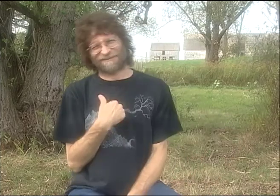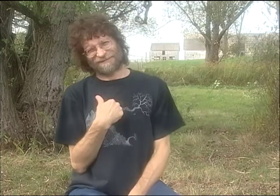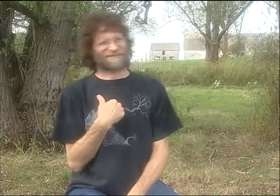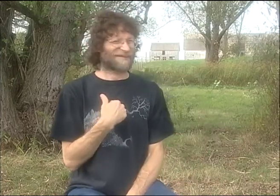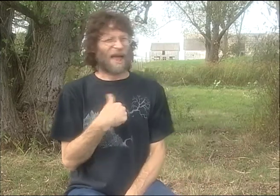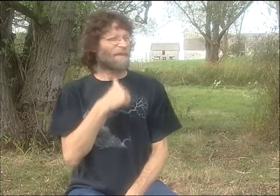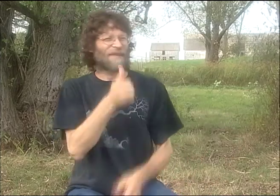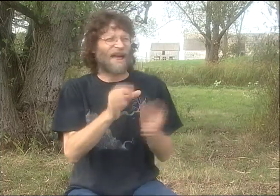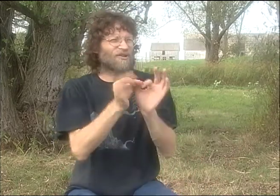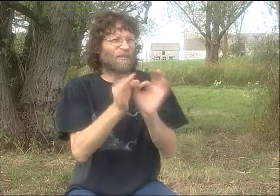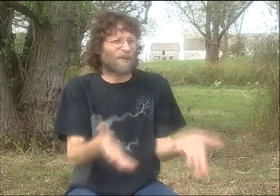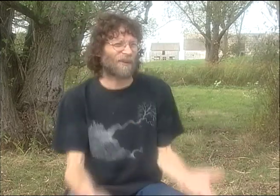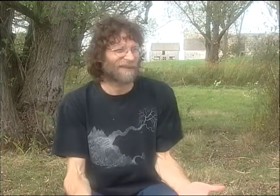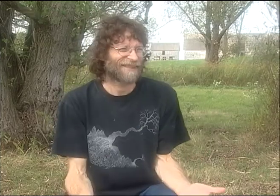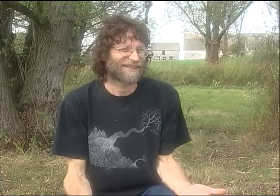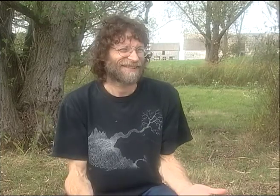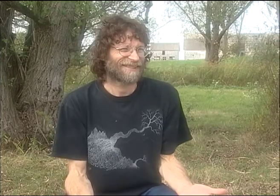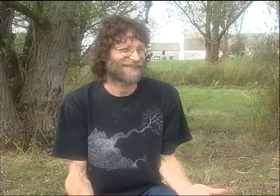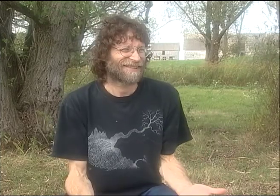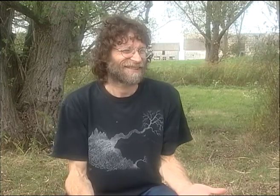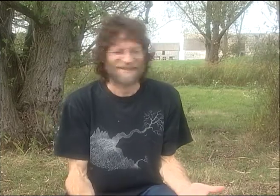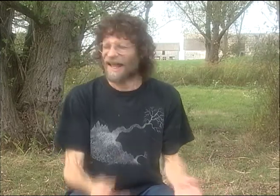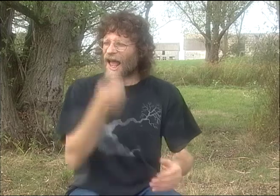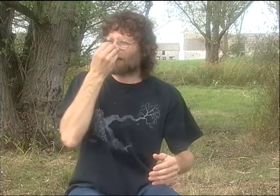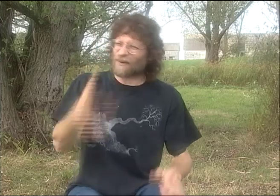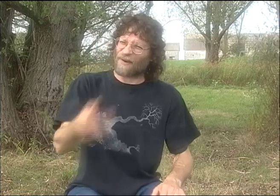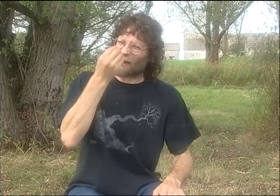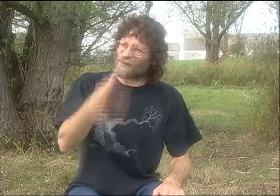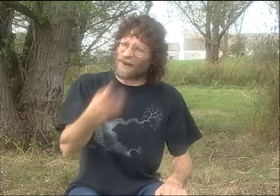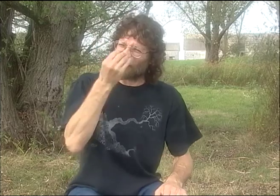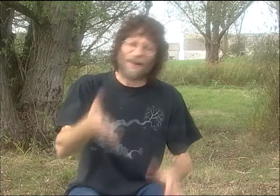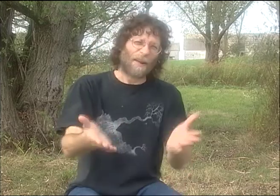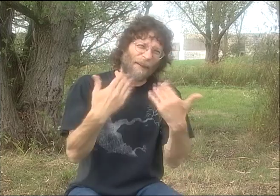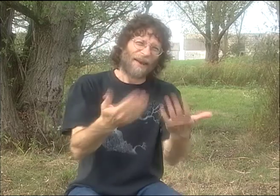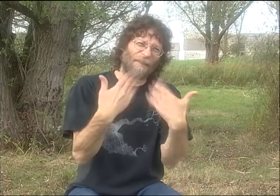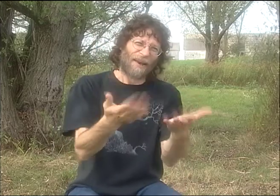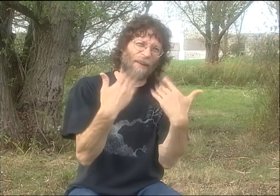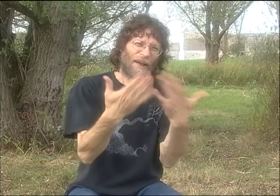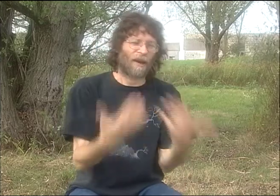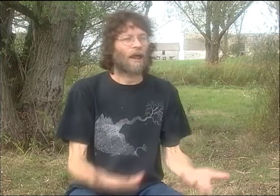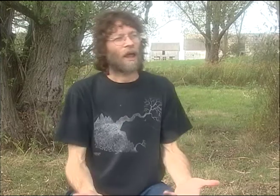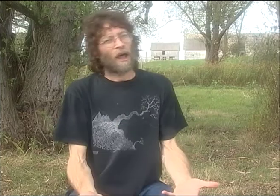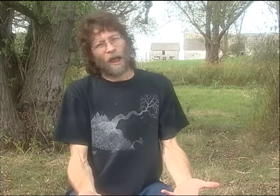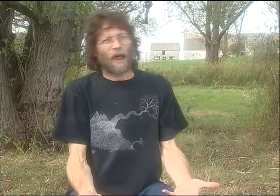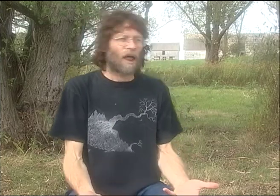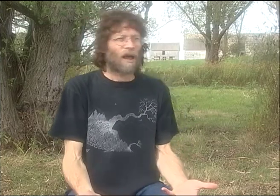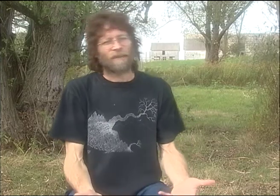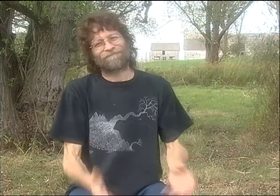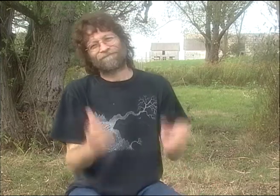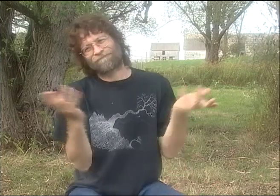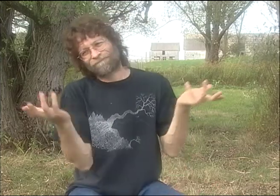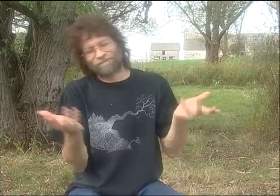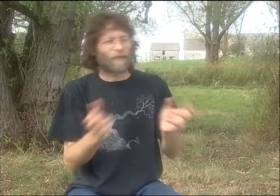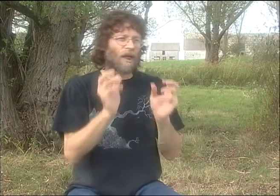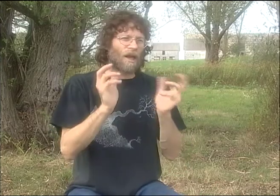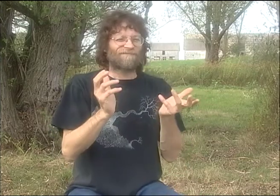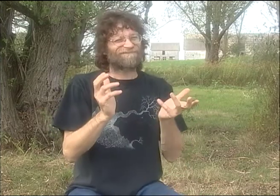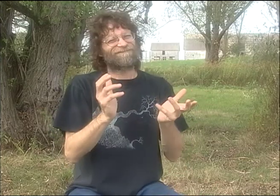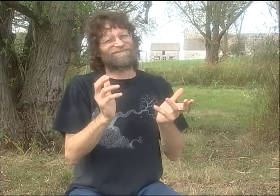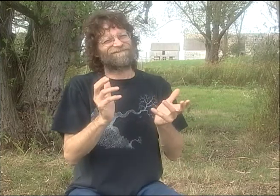WILL YOU DO IT?" AND THE PROBLEM IS, I'M NOT AN INTERPRETER. HE SAID, "I DON'T CARE. COME ON, COME ON, COME ON. JUST DO IT."